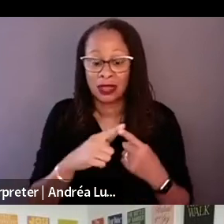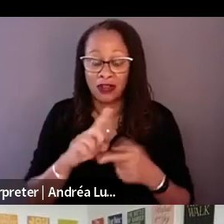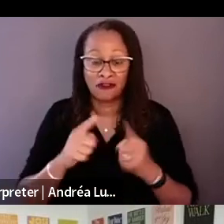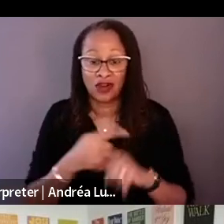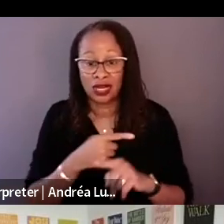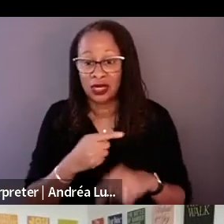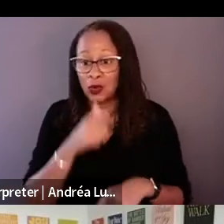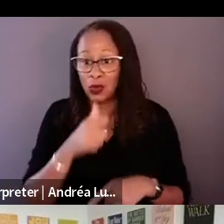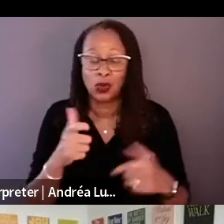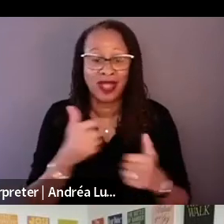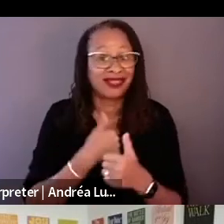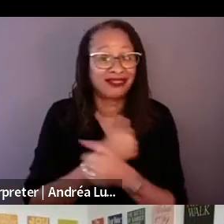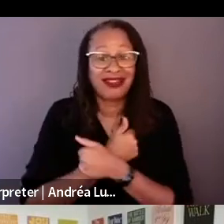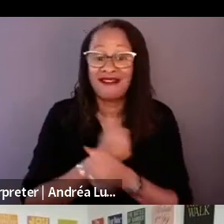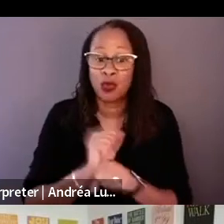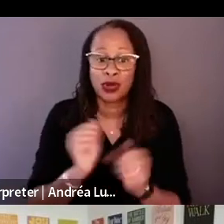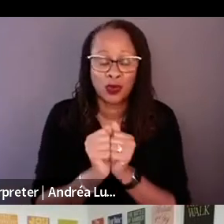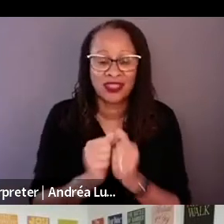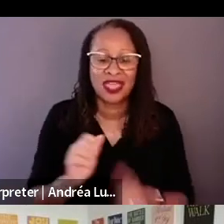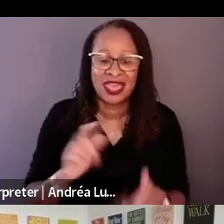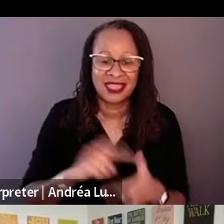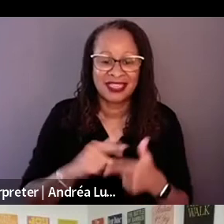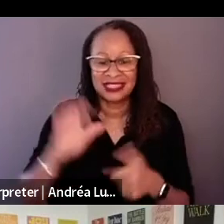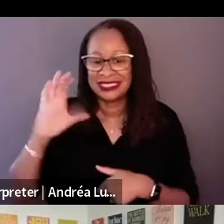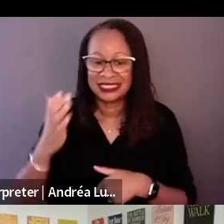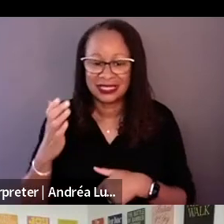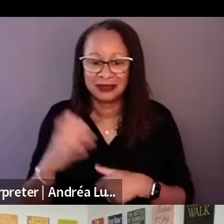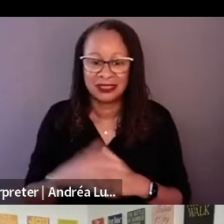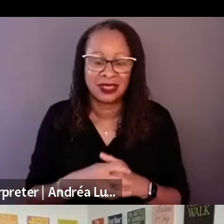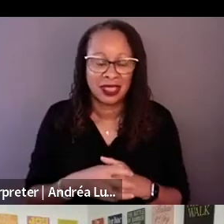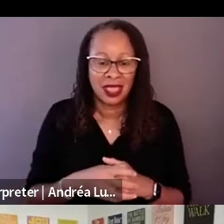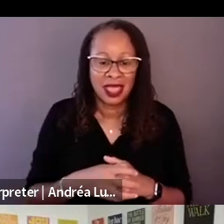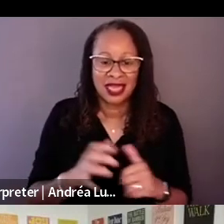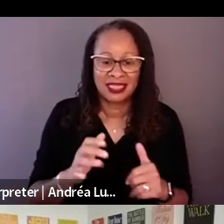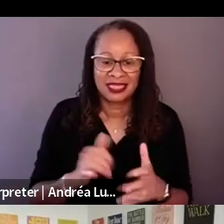an actor's voice would be narrating and then my voice asking questions in the context of the movie.